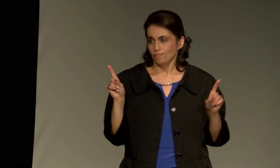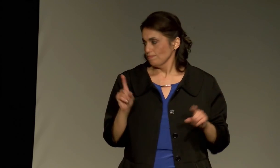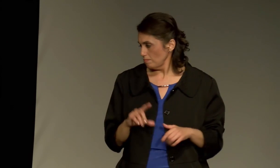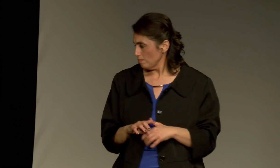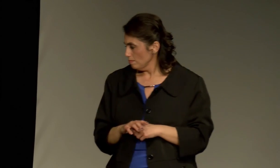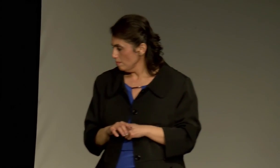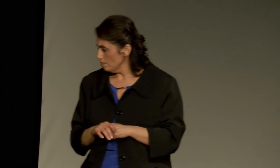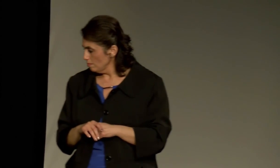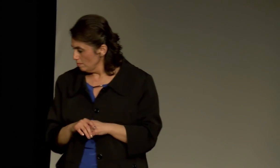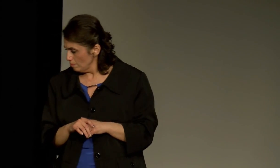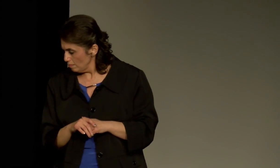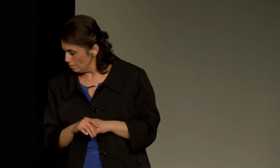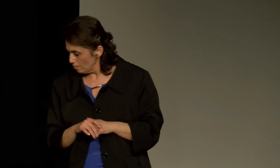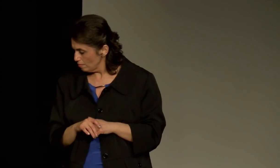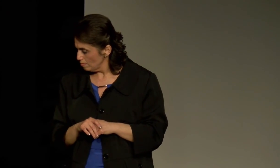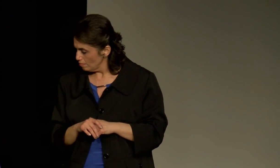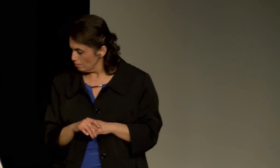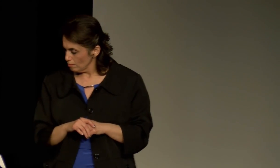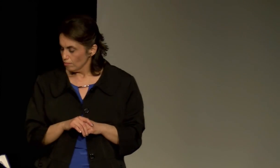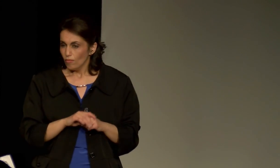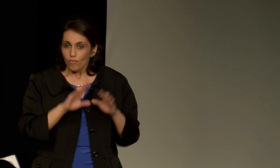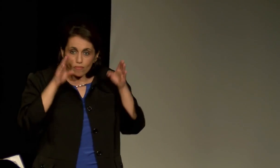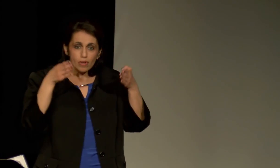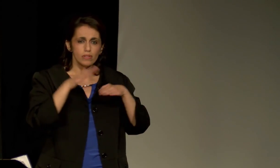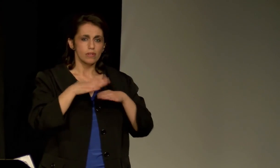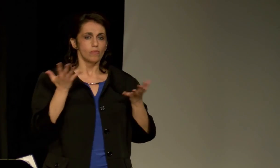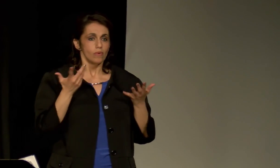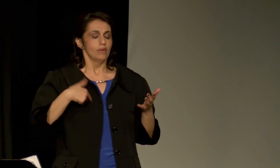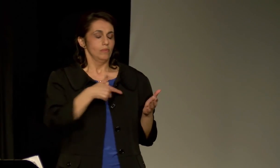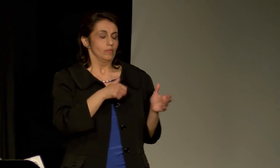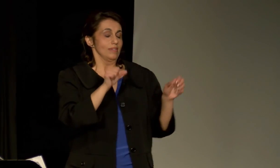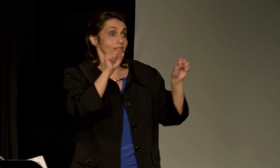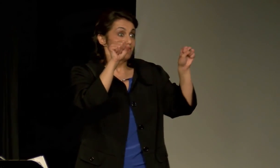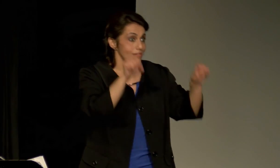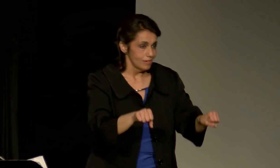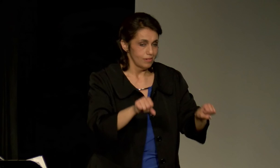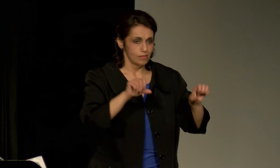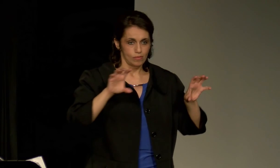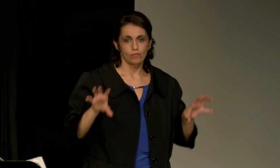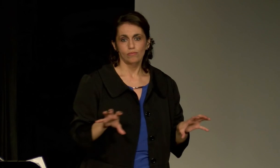We are no different, and we want to be included in everything that you do.